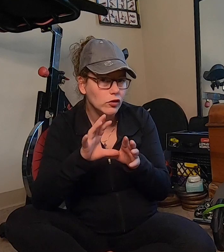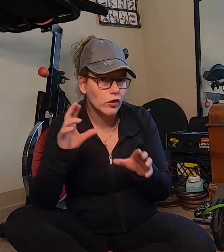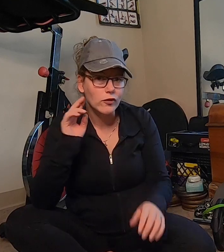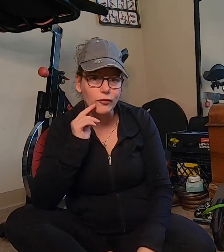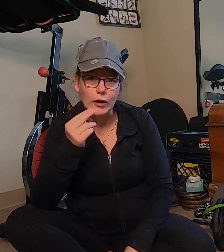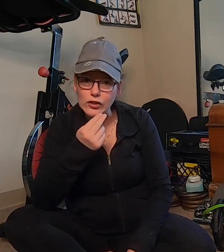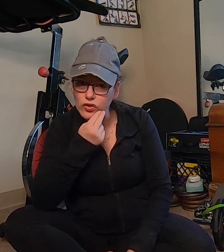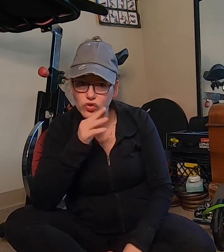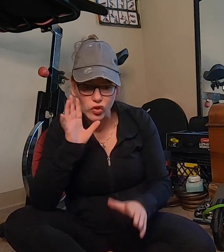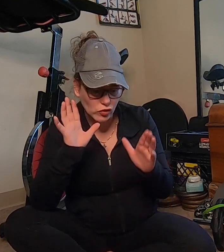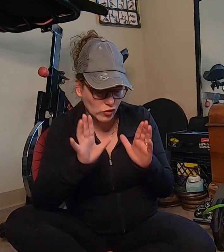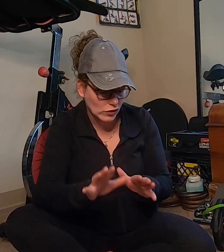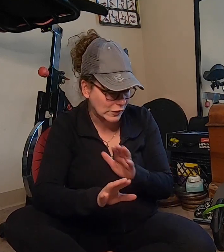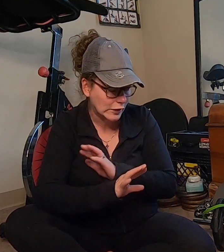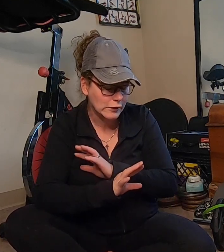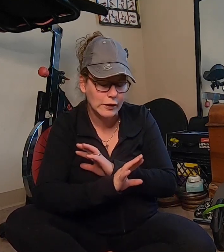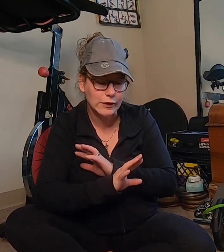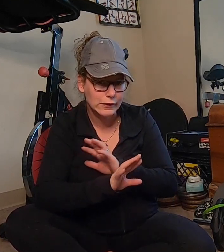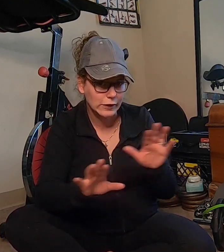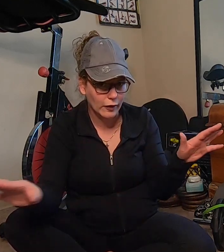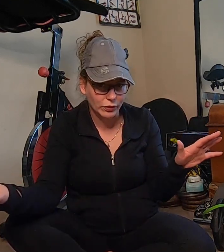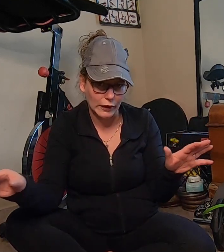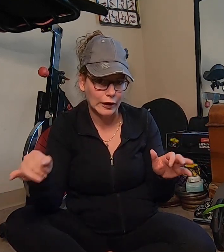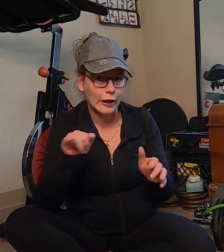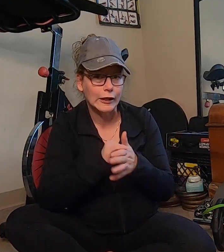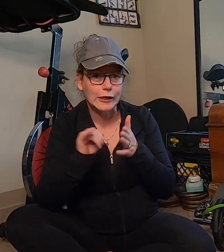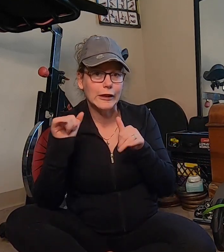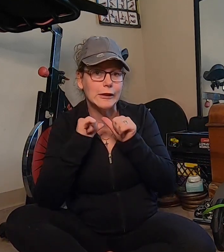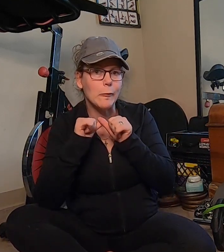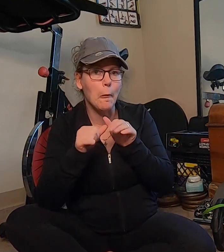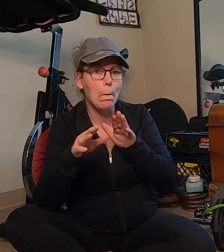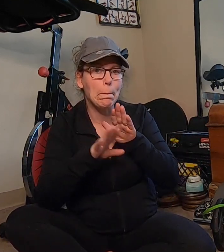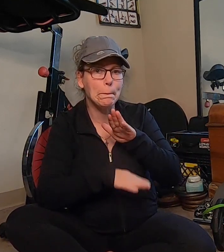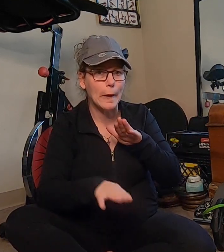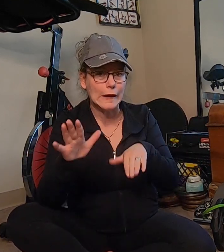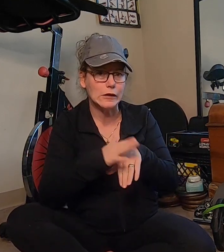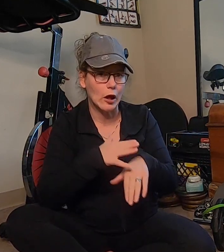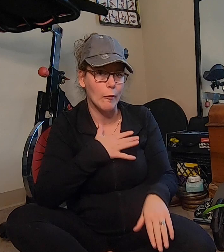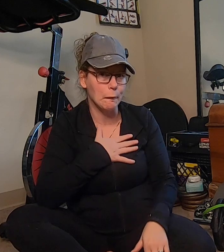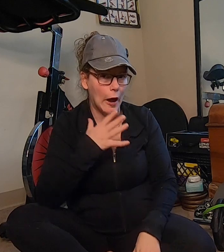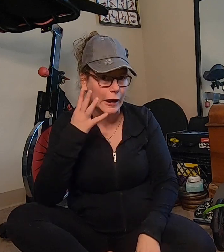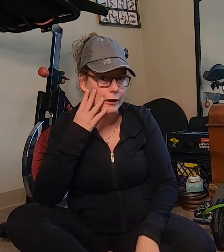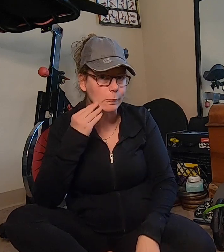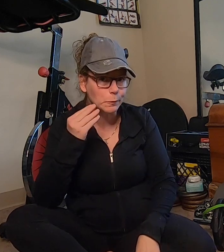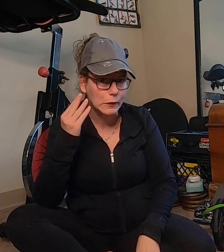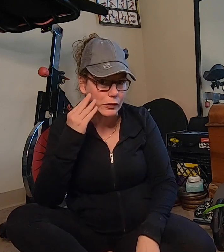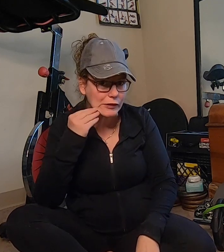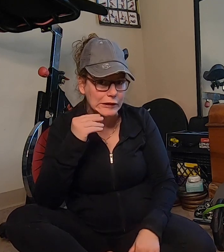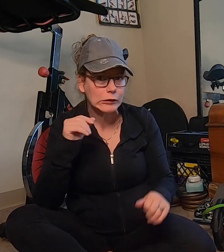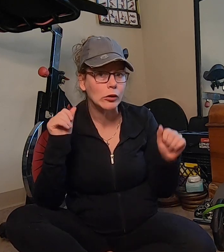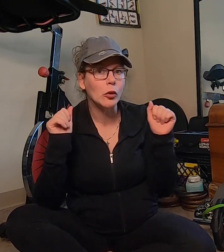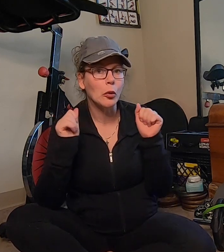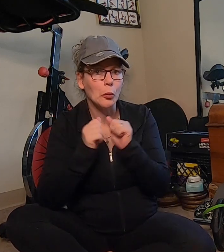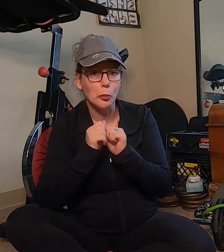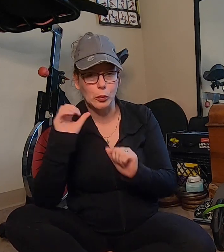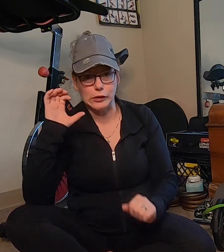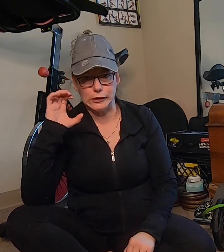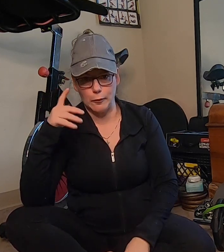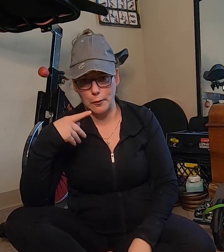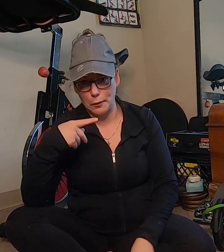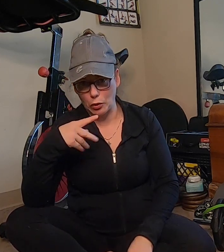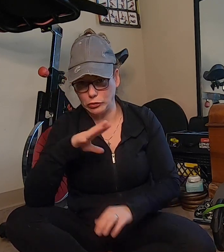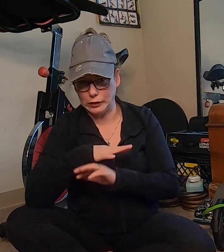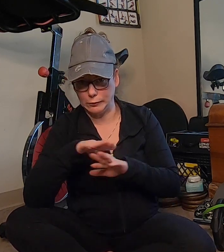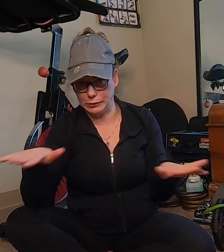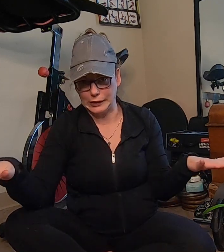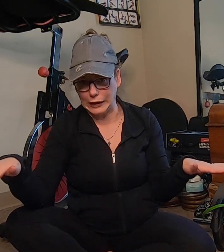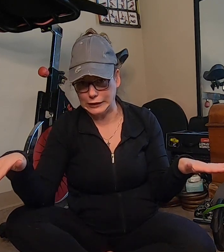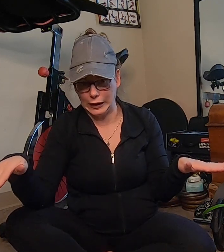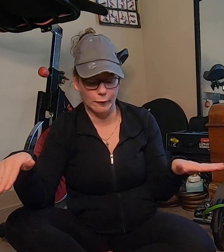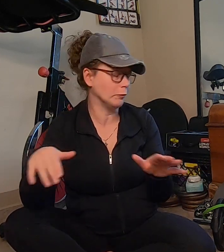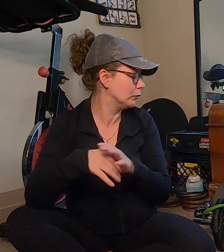a certified nutritionist nothing this is based on my experience with cerebral palsy, that's it